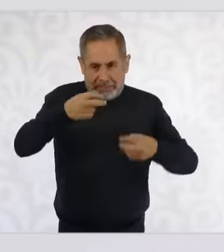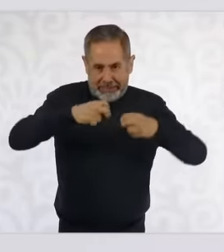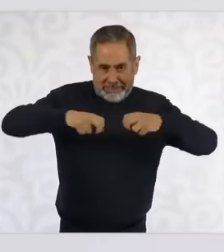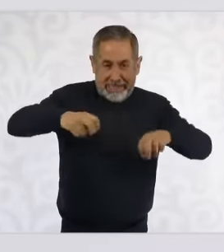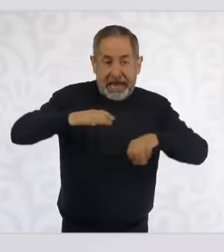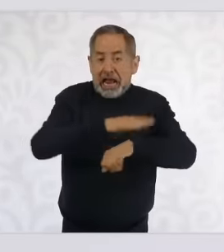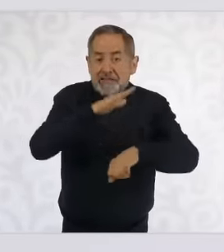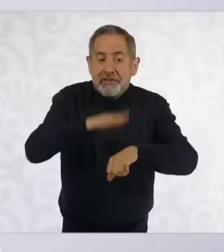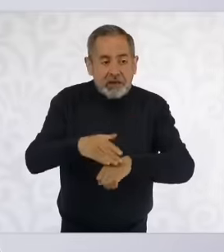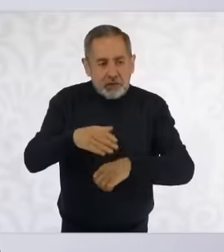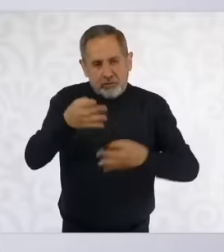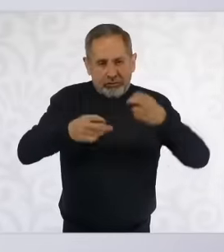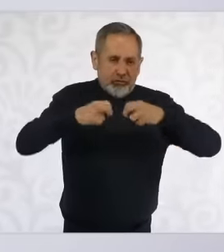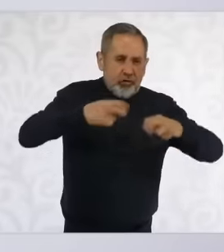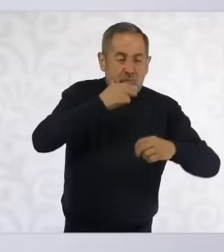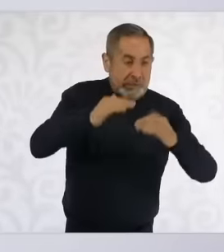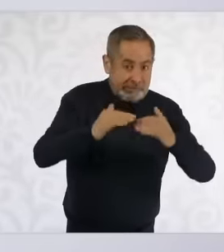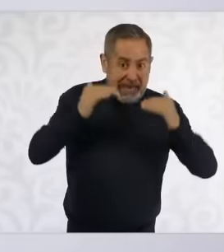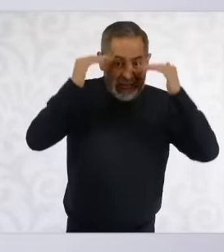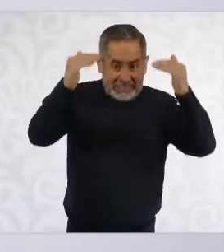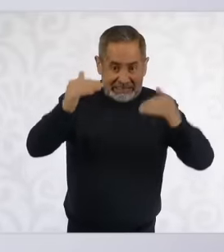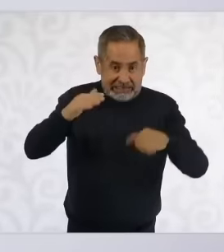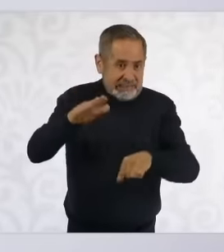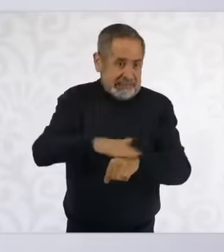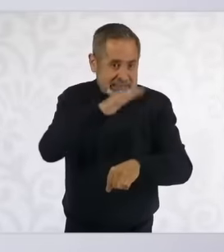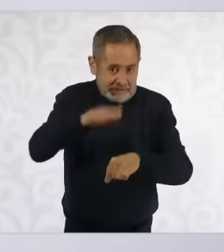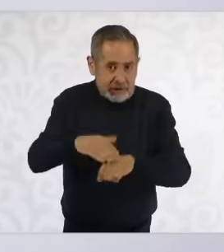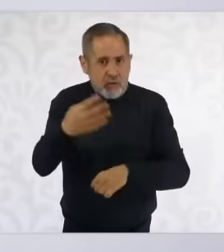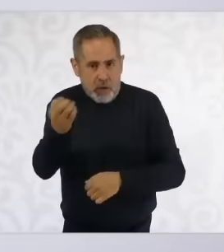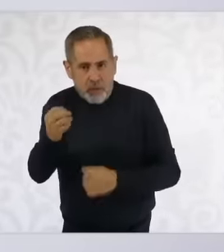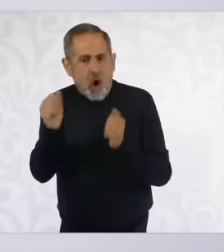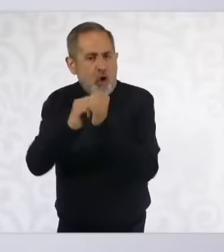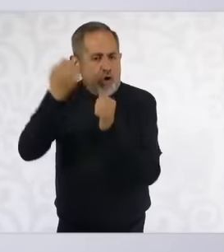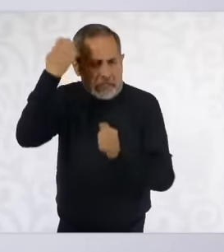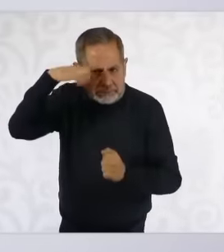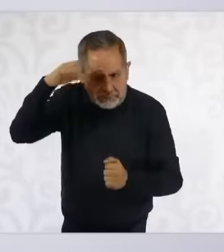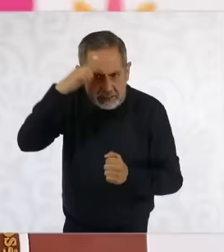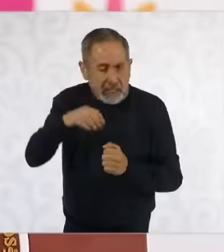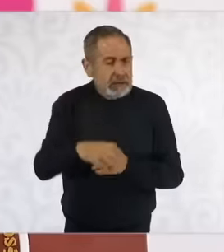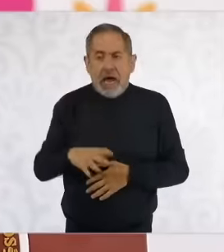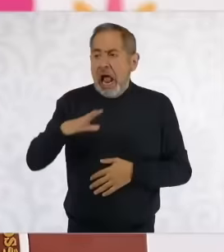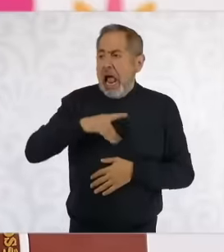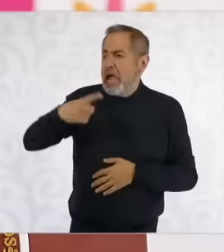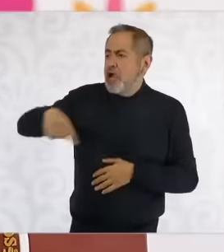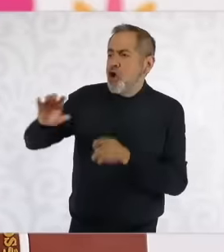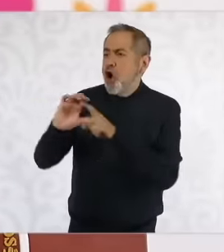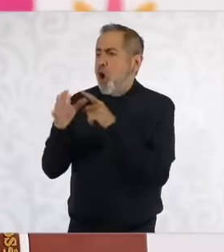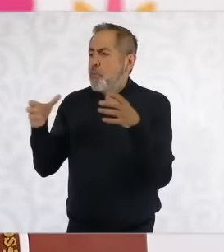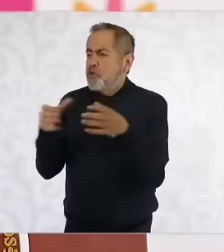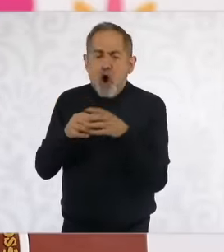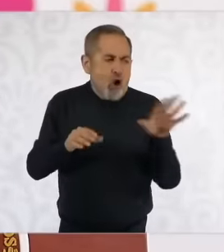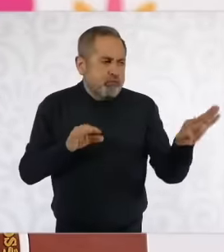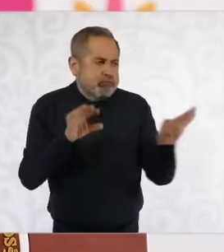ministers ministers experience is requested there is a commission that will be publicly